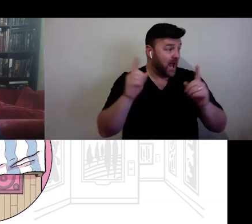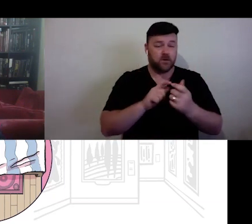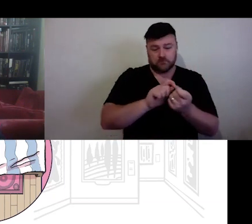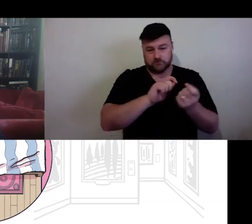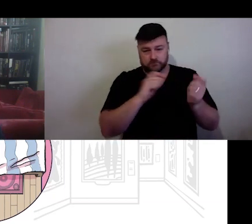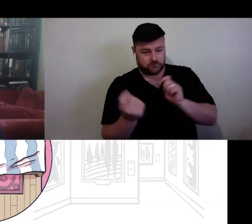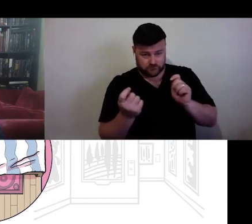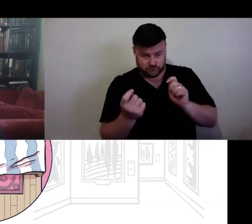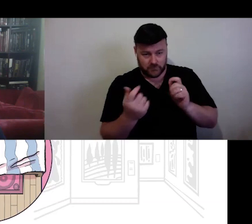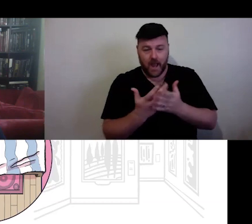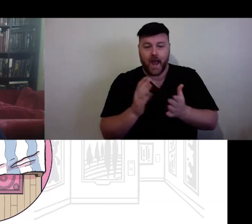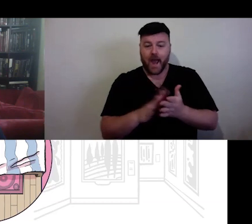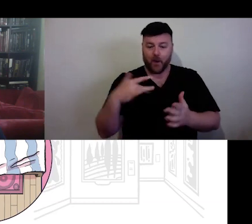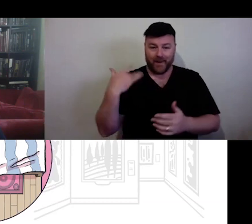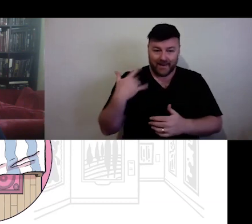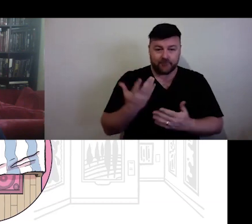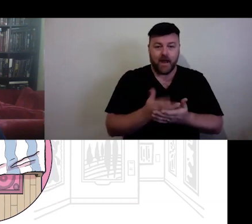This is a move away from